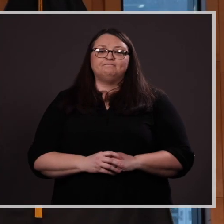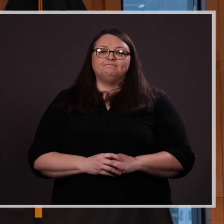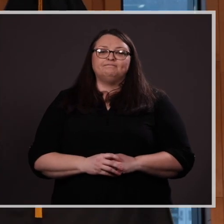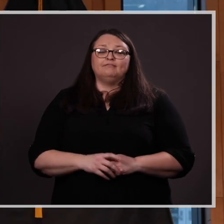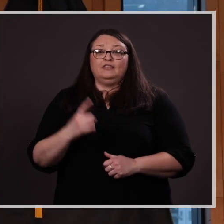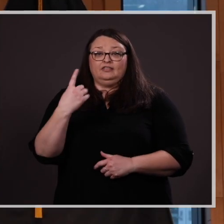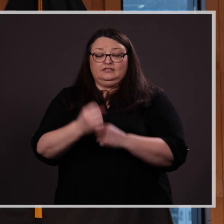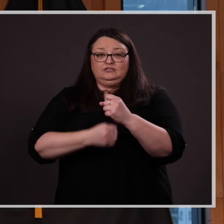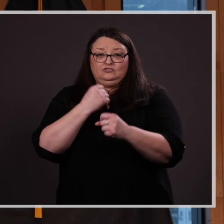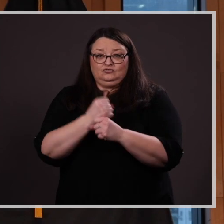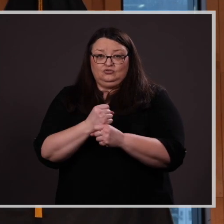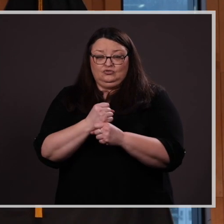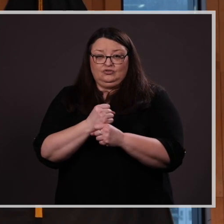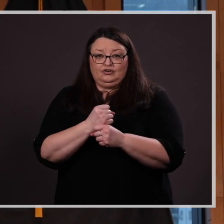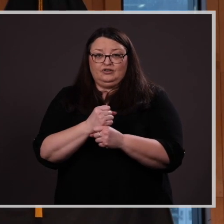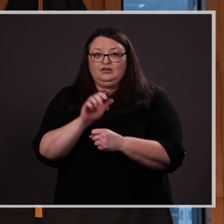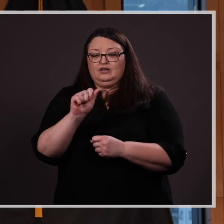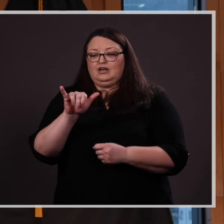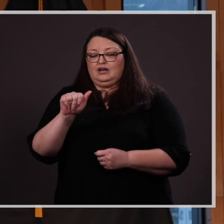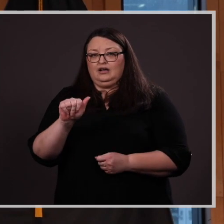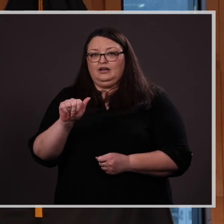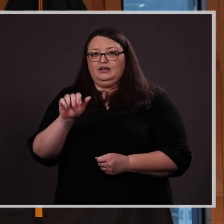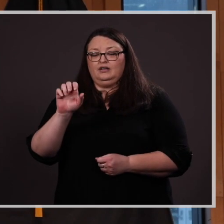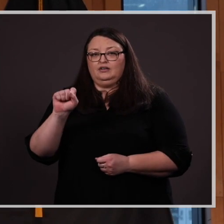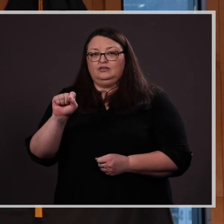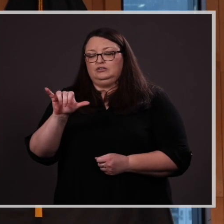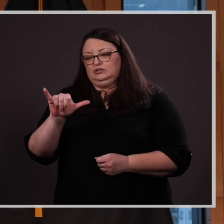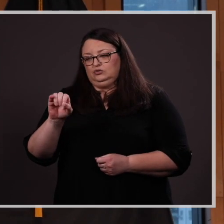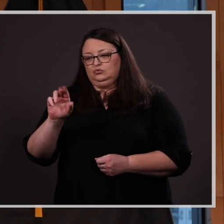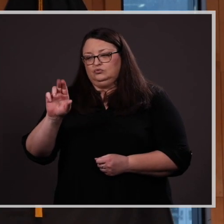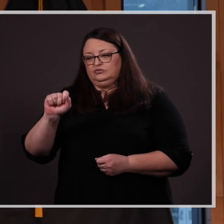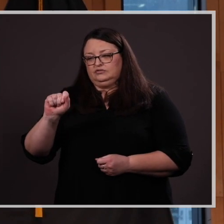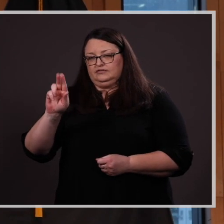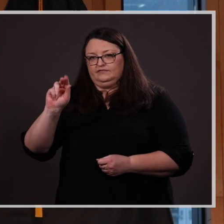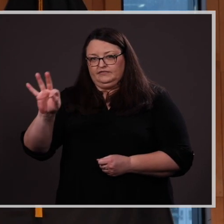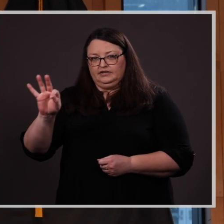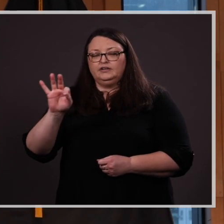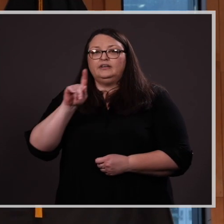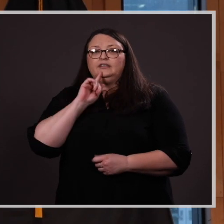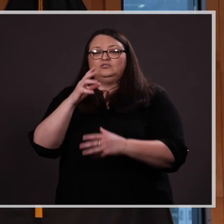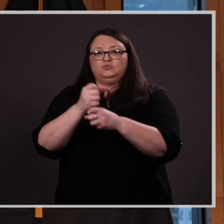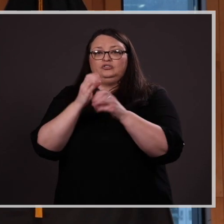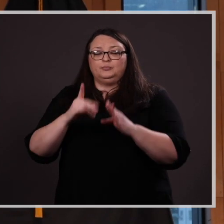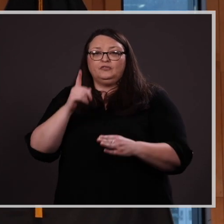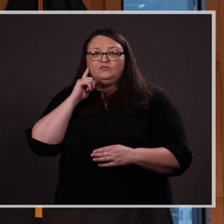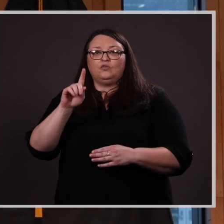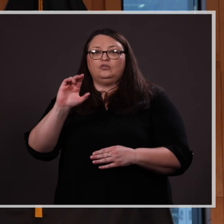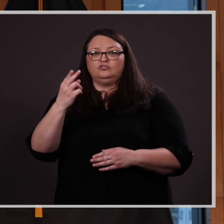This year, Aya Ziyad Yousuf is the recipient of the Chancellor’s Award for Excellence